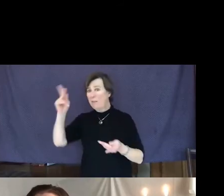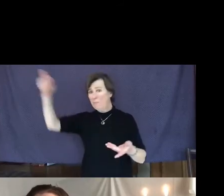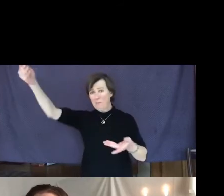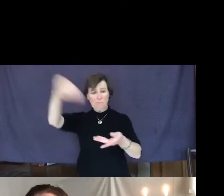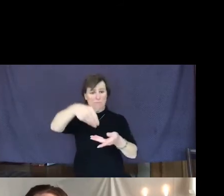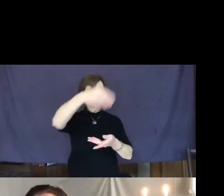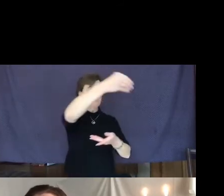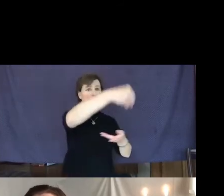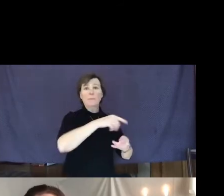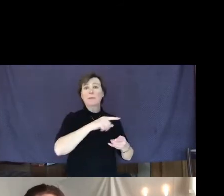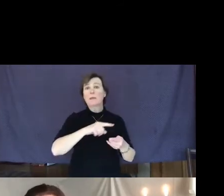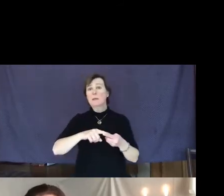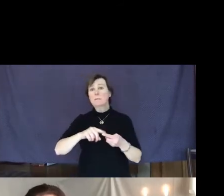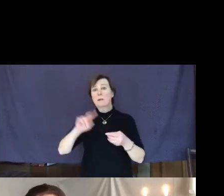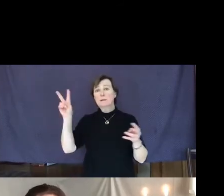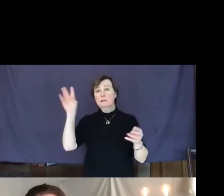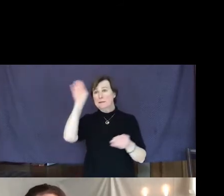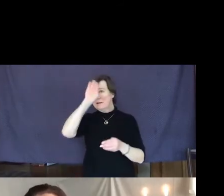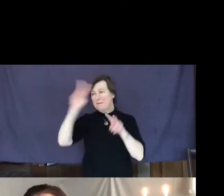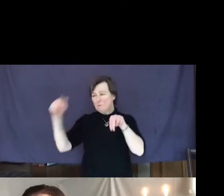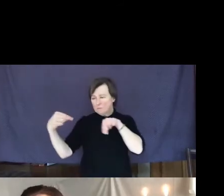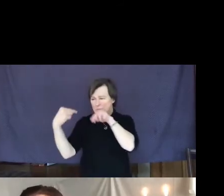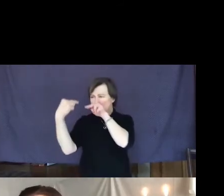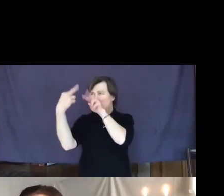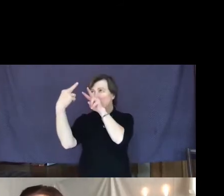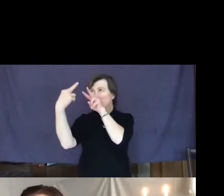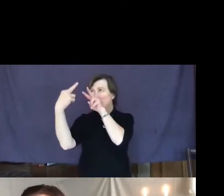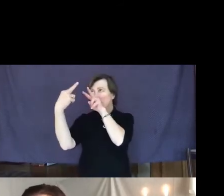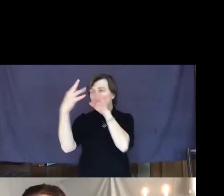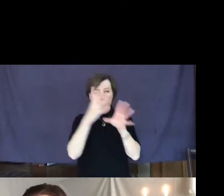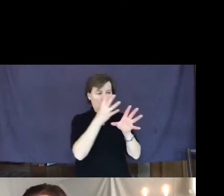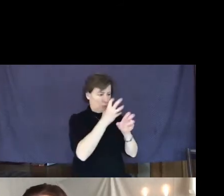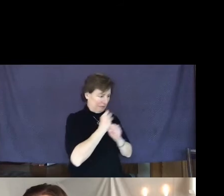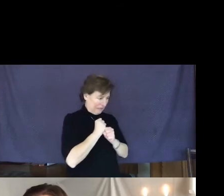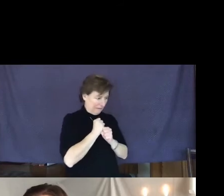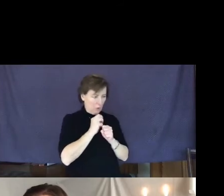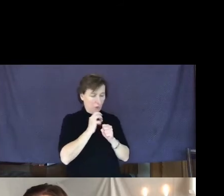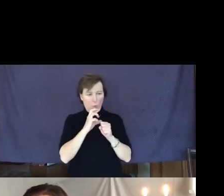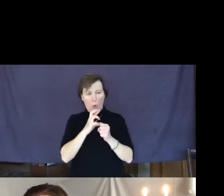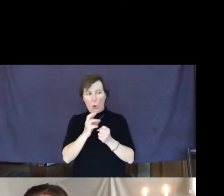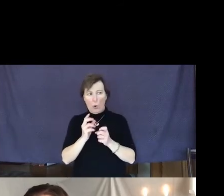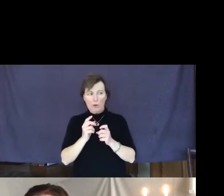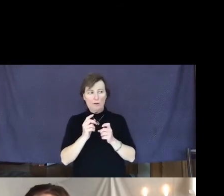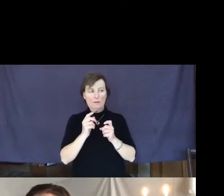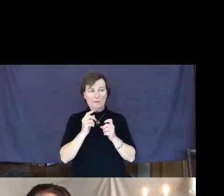never look at each other; the receiver or the recipient.